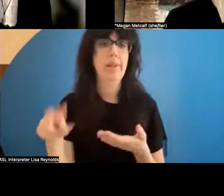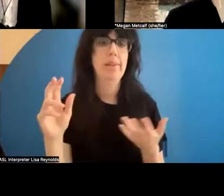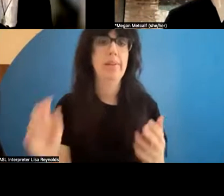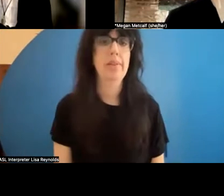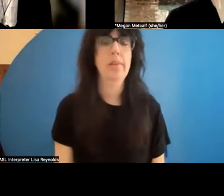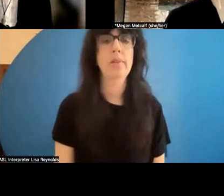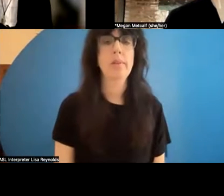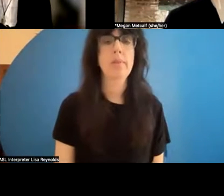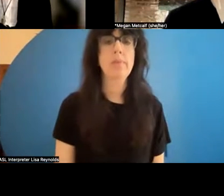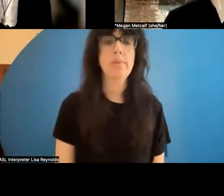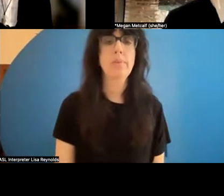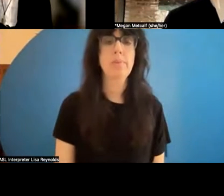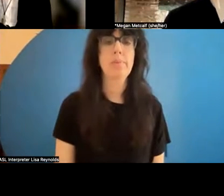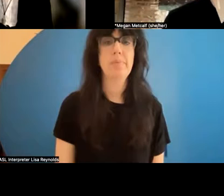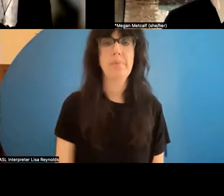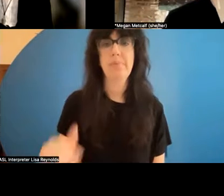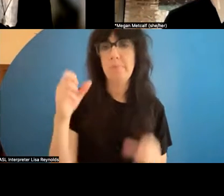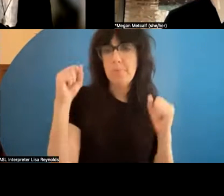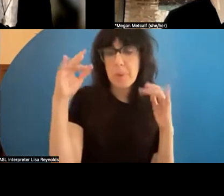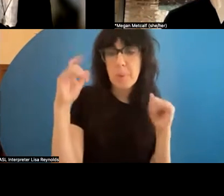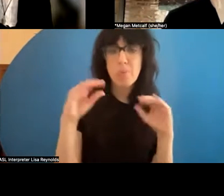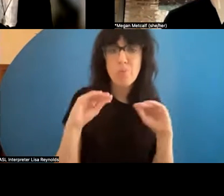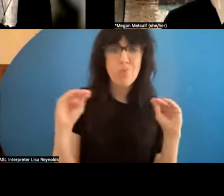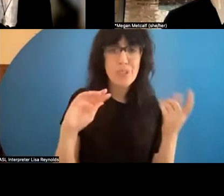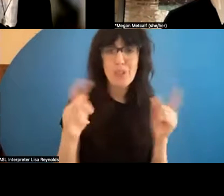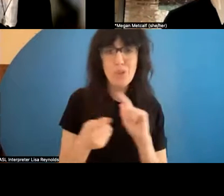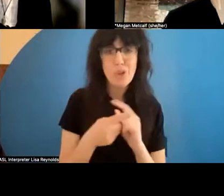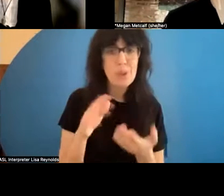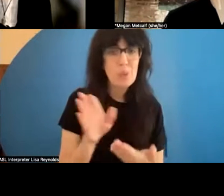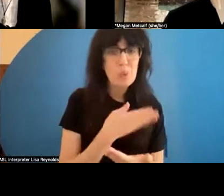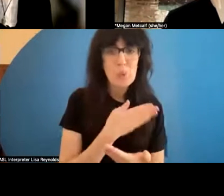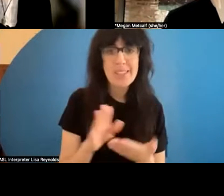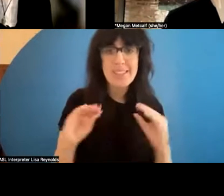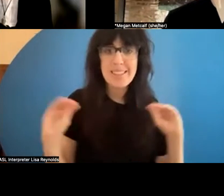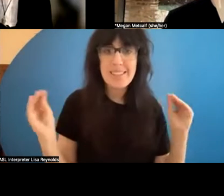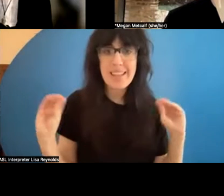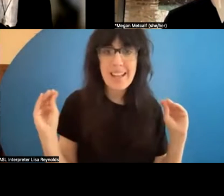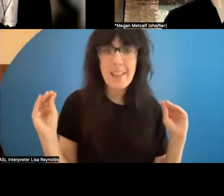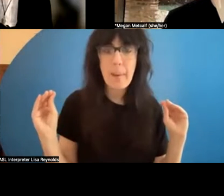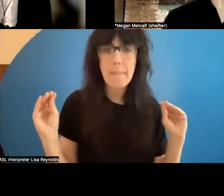doing changing backstage. But we did the whole thing in breakdancing. We didn't change the music.